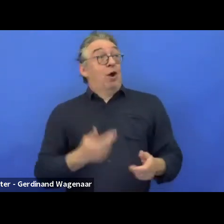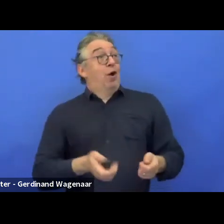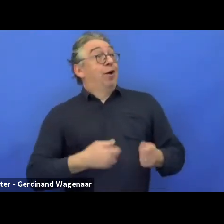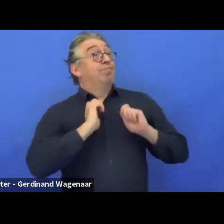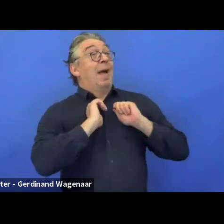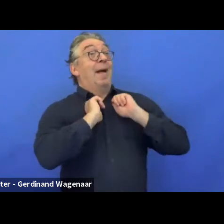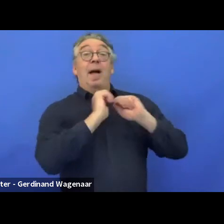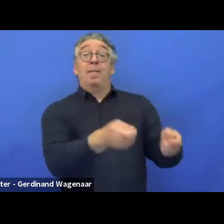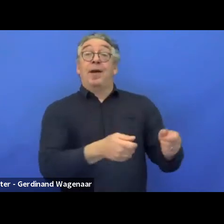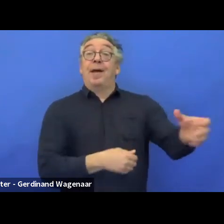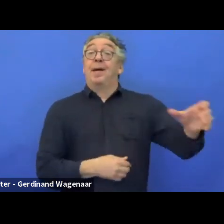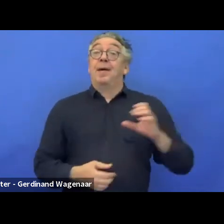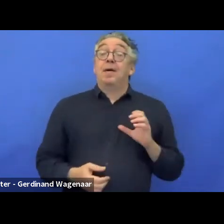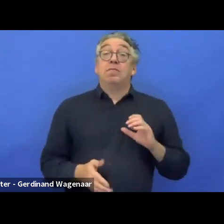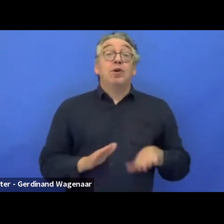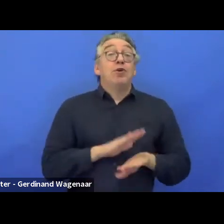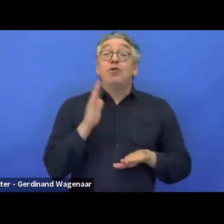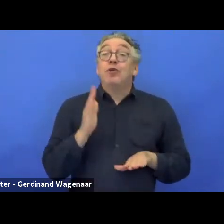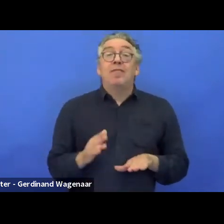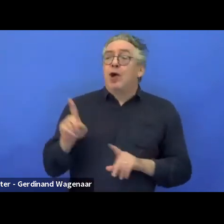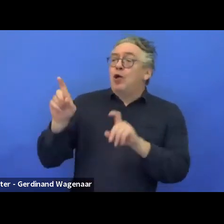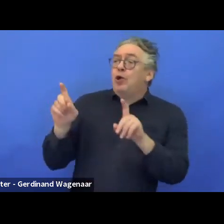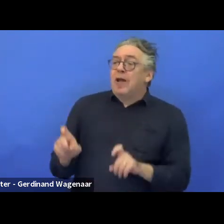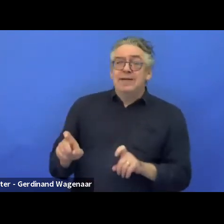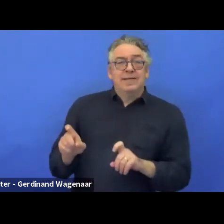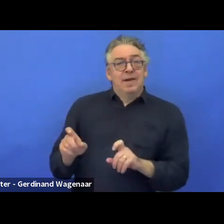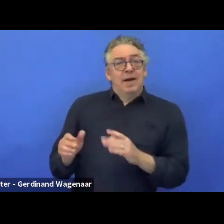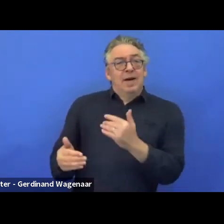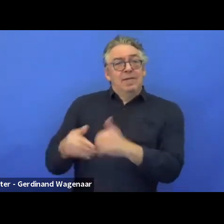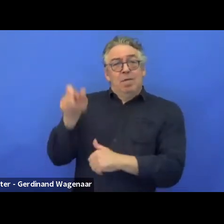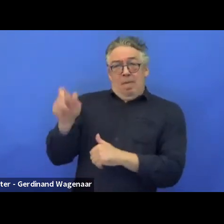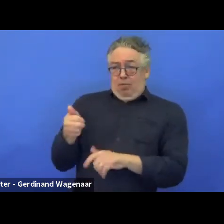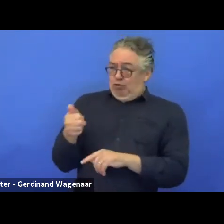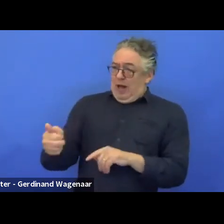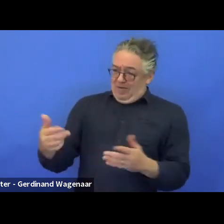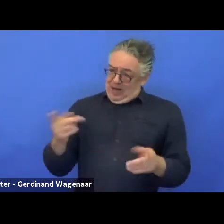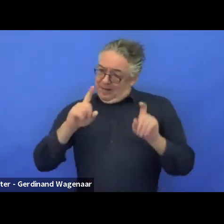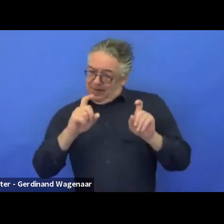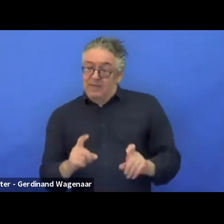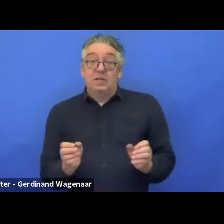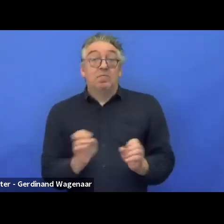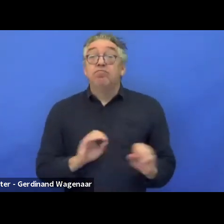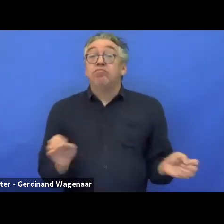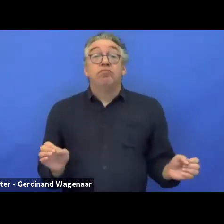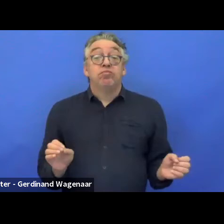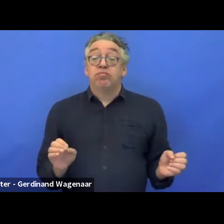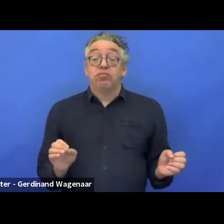But you never tested the application with the end-user. Above all, they never asked the end-user what did they want,